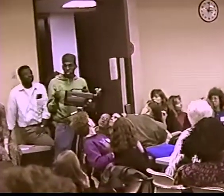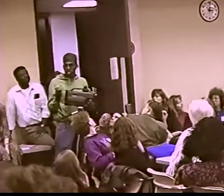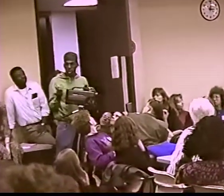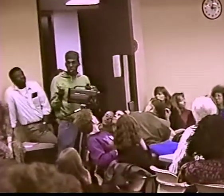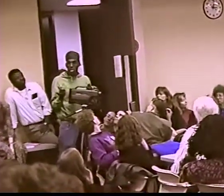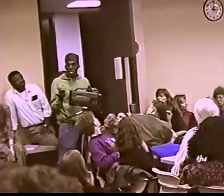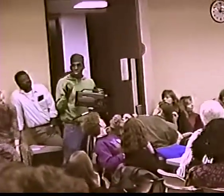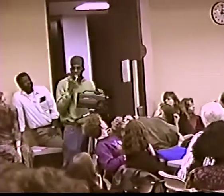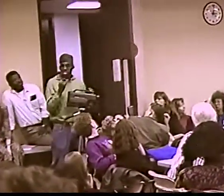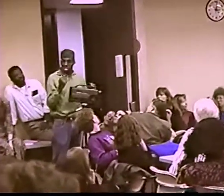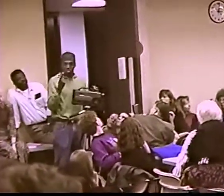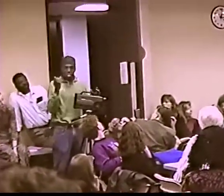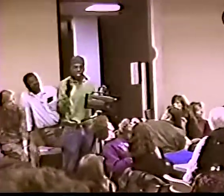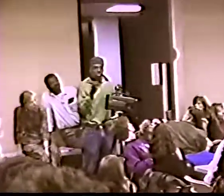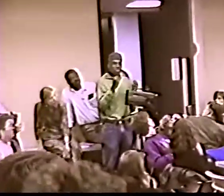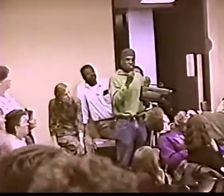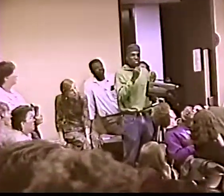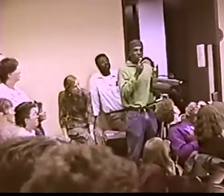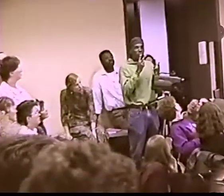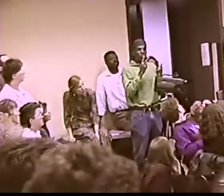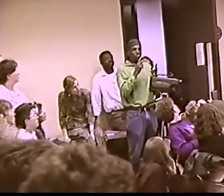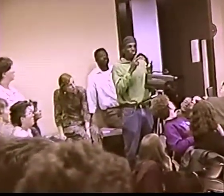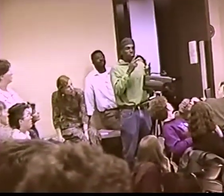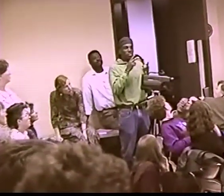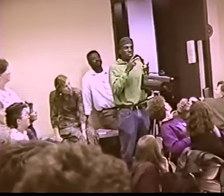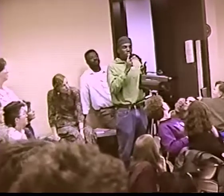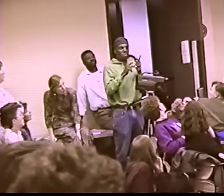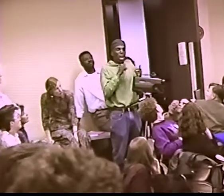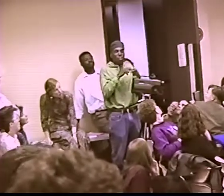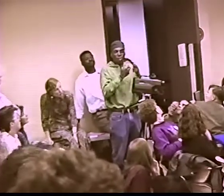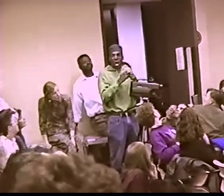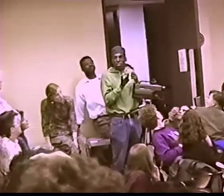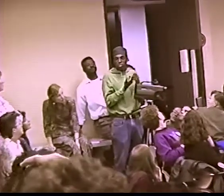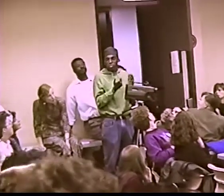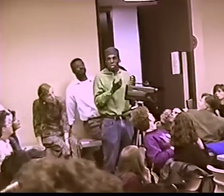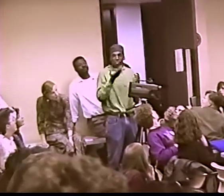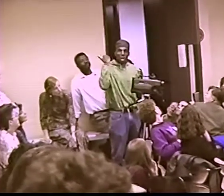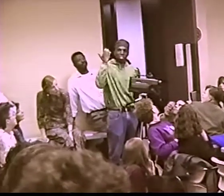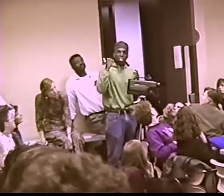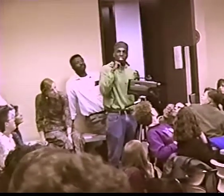NOW...IN THE PAST, MUCH .